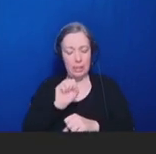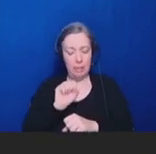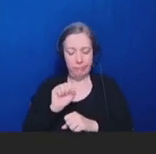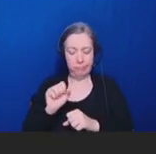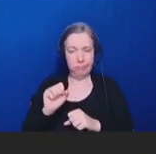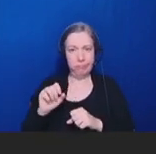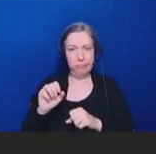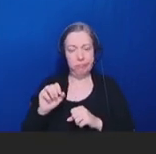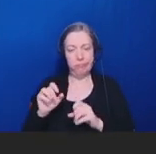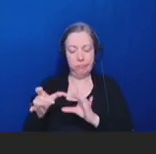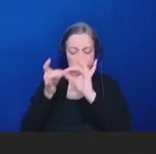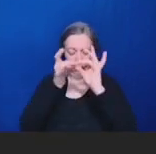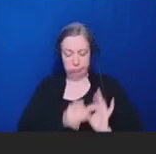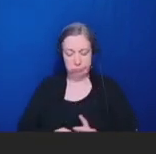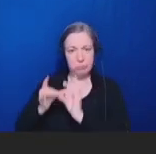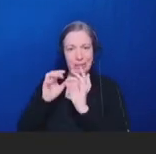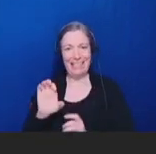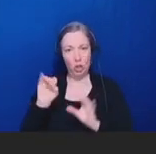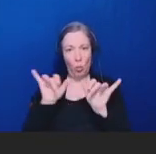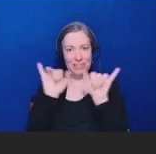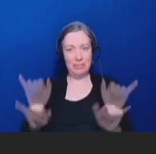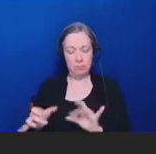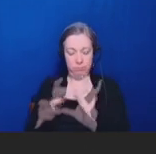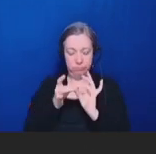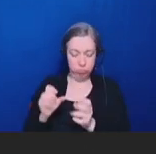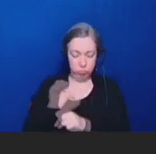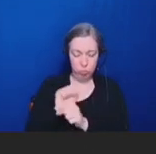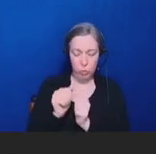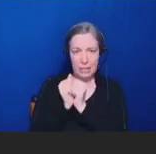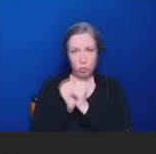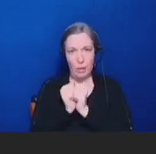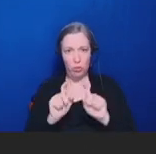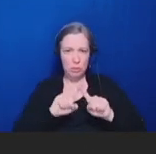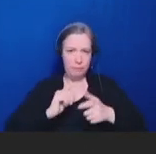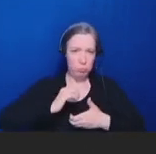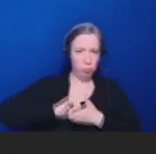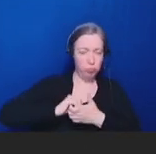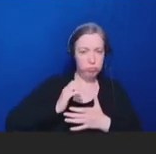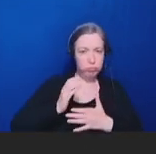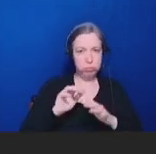including patient groups, public health advocacy groups, the industries we regulate, and the